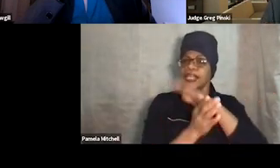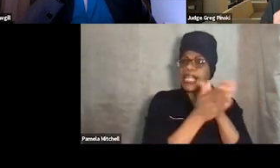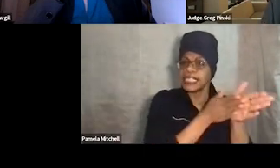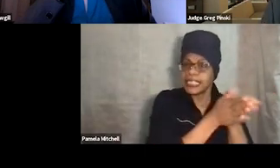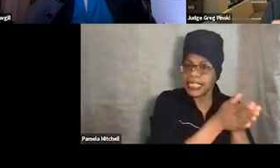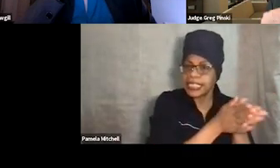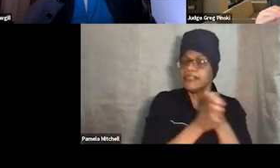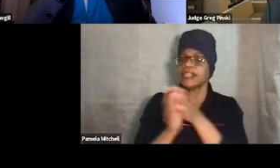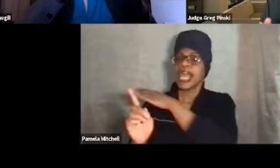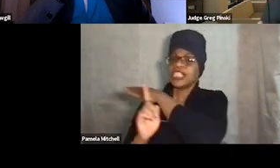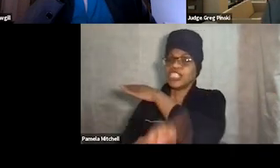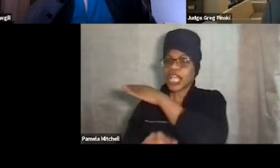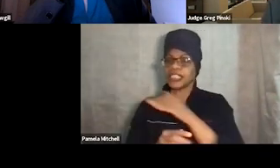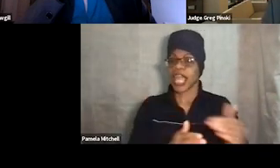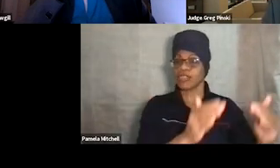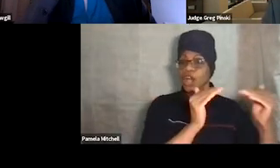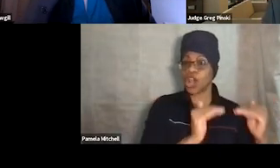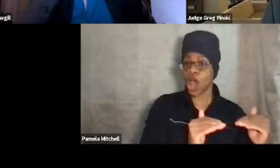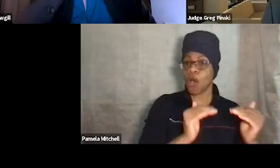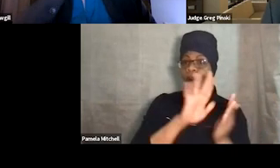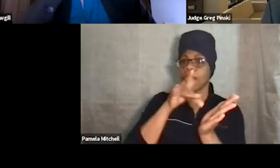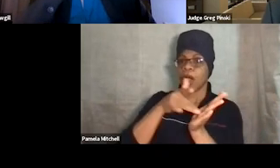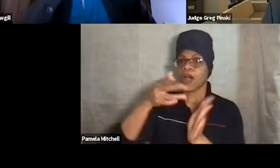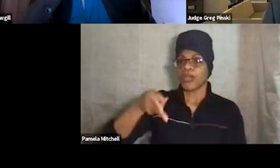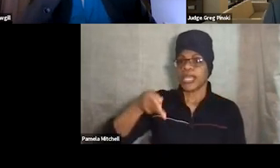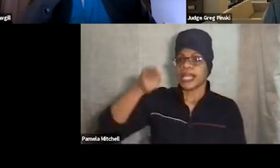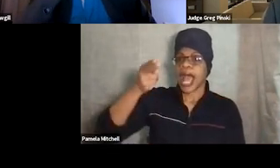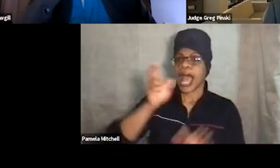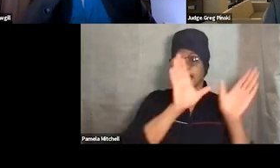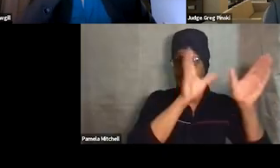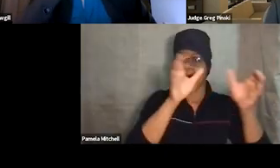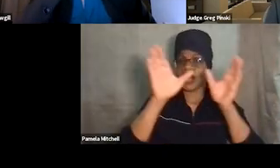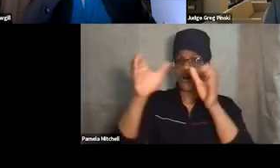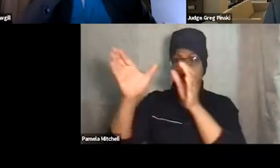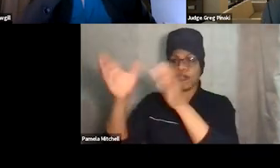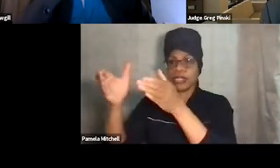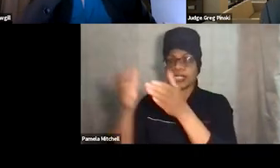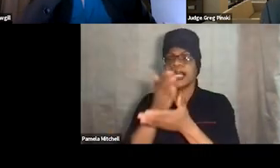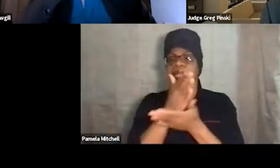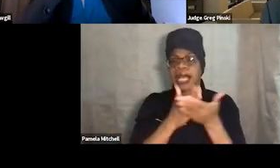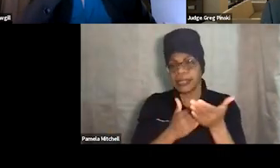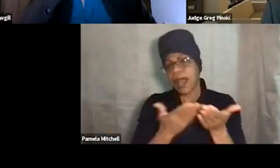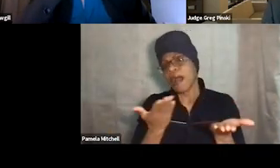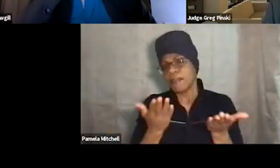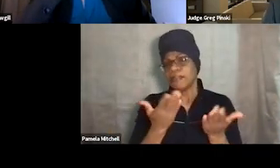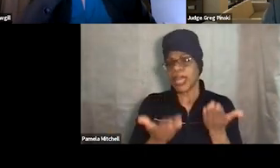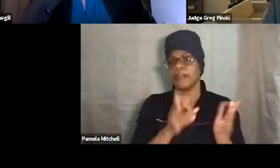in the low, moderate, and high categories. Now, some of those won't apply to your program either. They won't be things